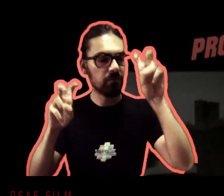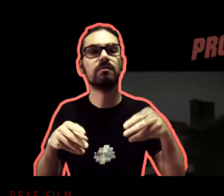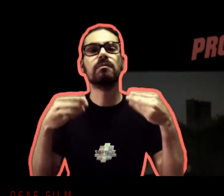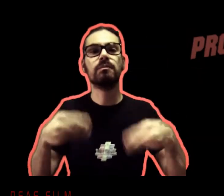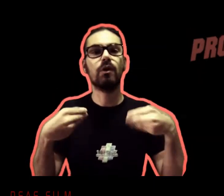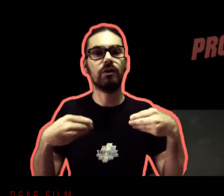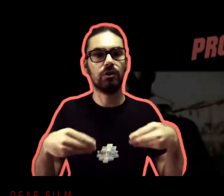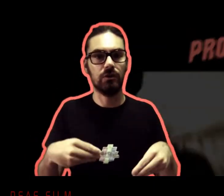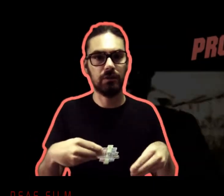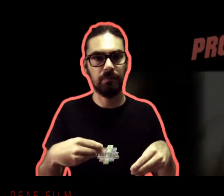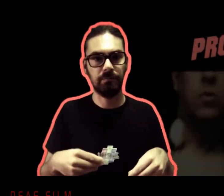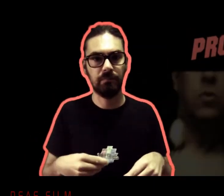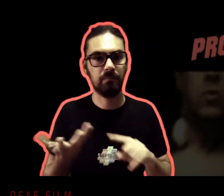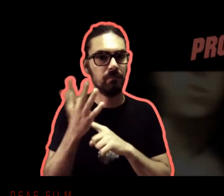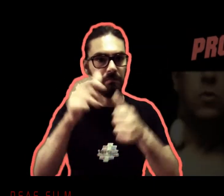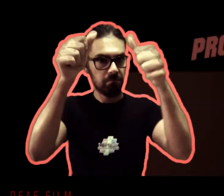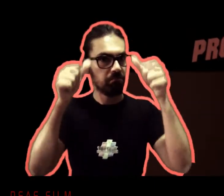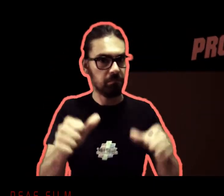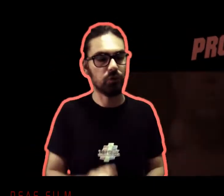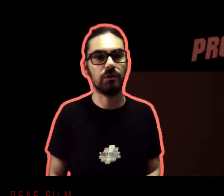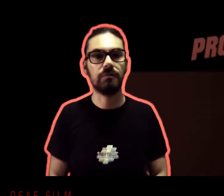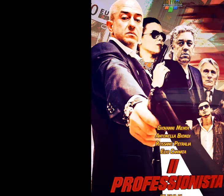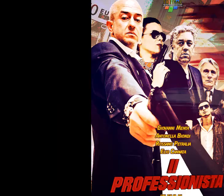Title: "THE PROFESSIONAL", we show you the official poster